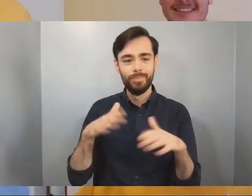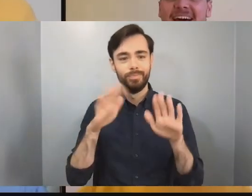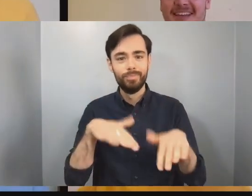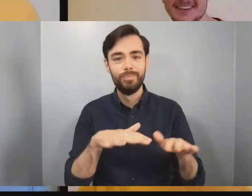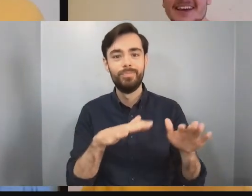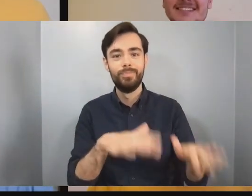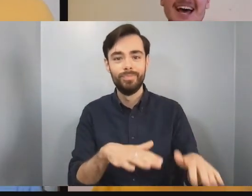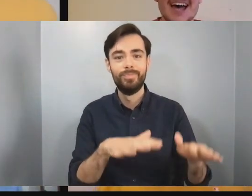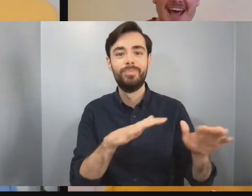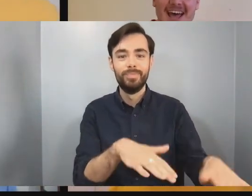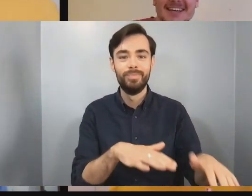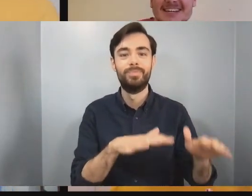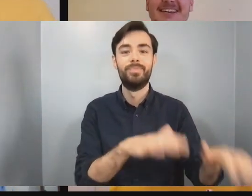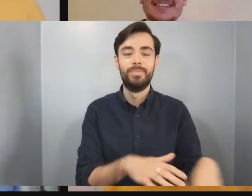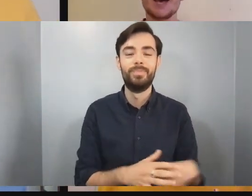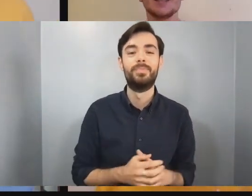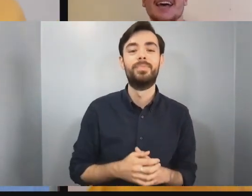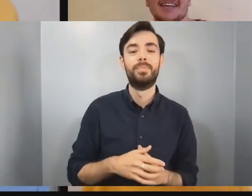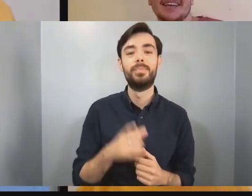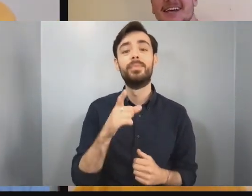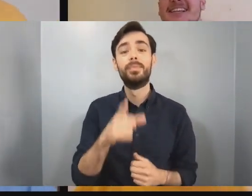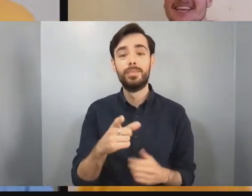Do the D-A-N-C-E, 1 2 3 4 5